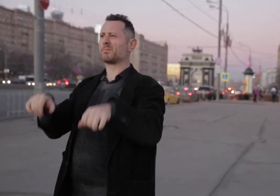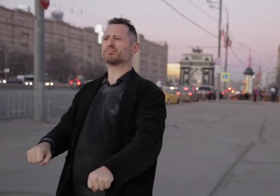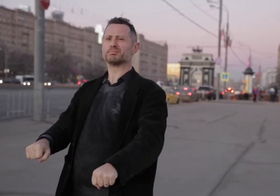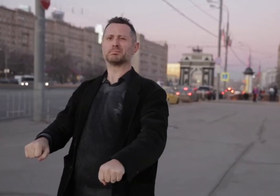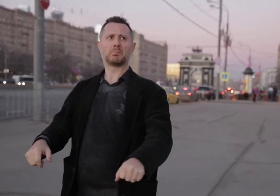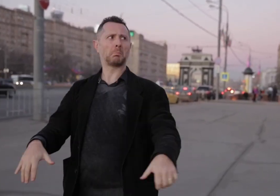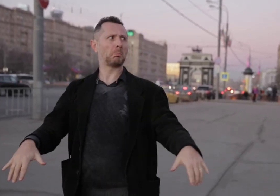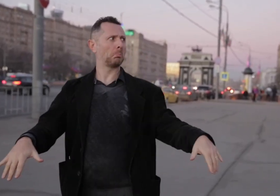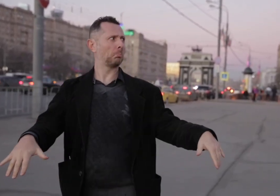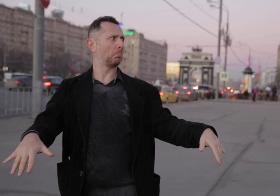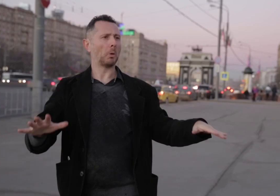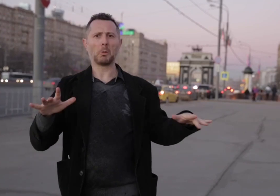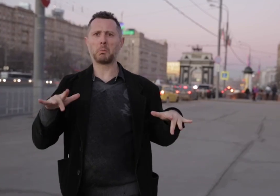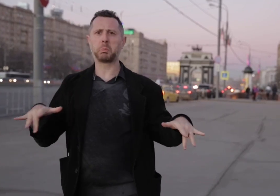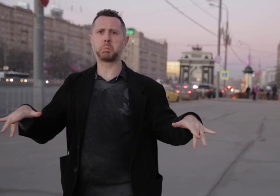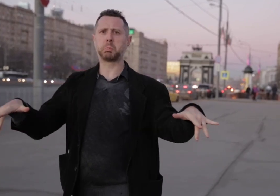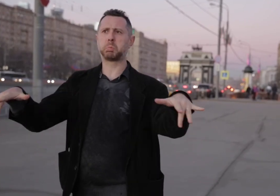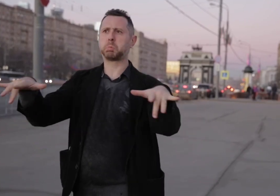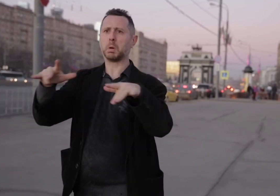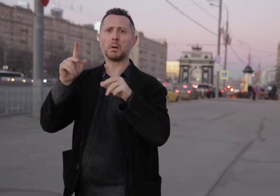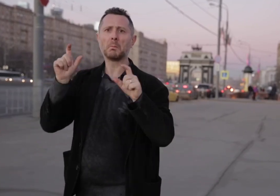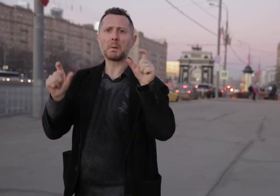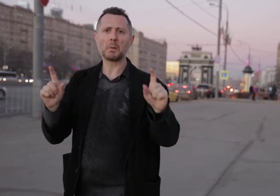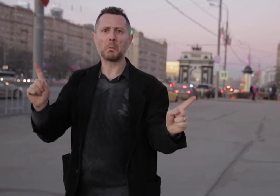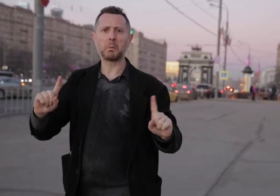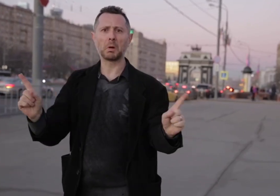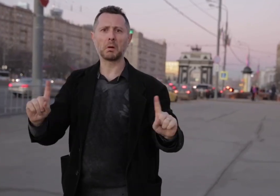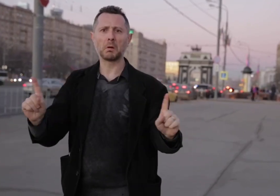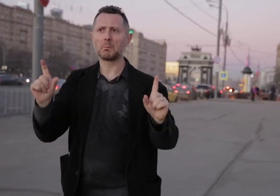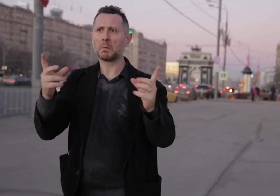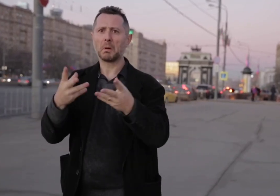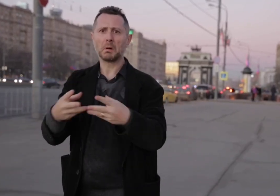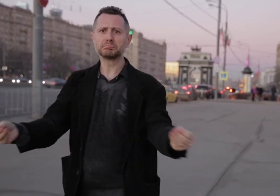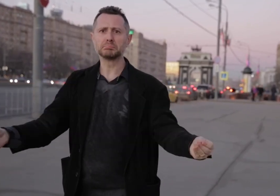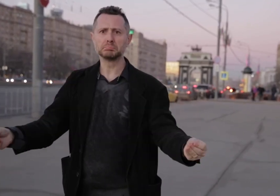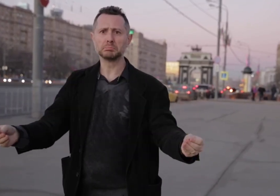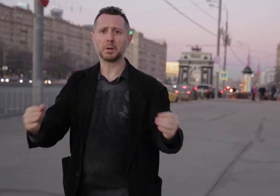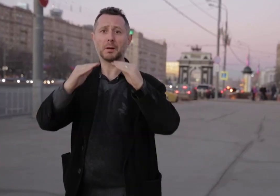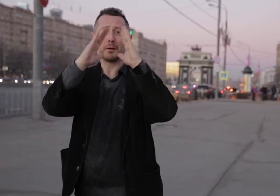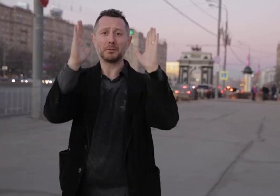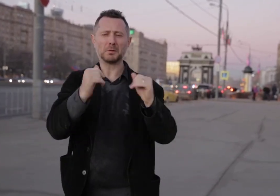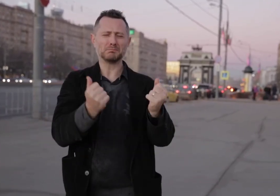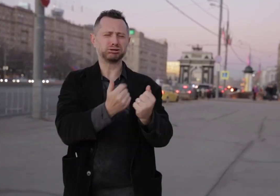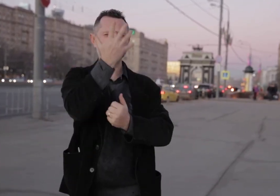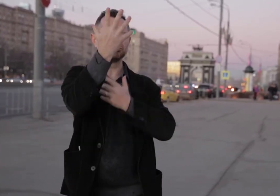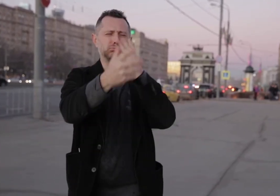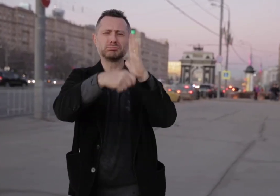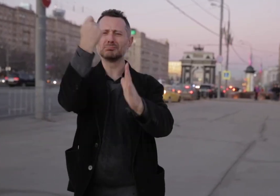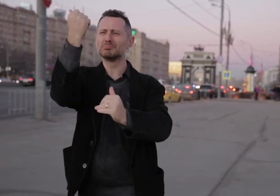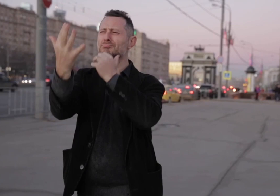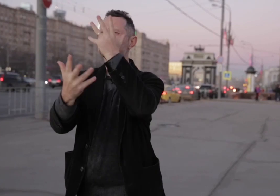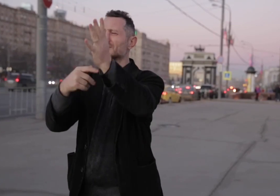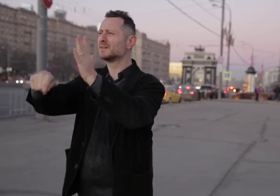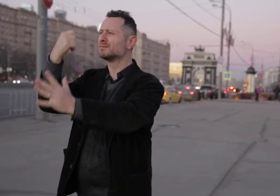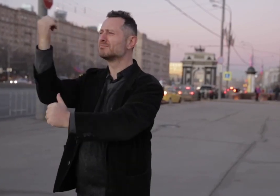on fire. Napoleon and his army arrived to an empty city. He could not imagine where